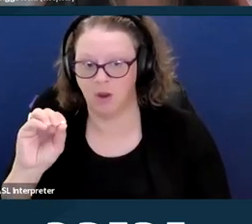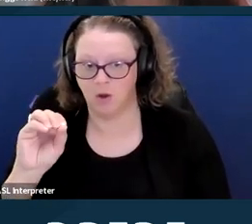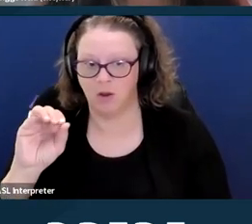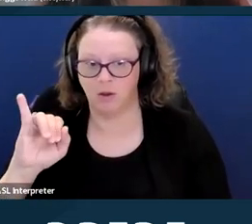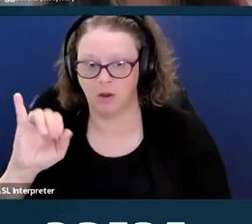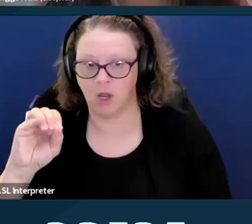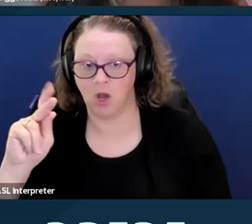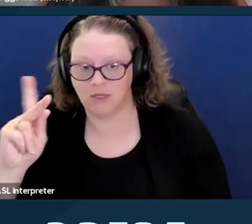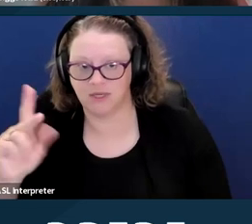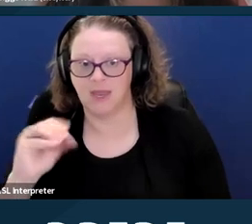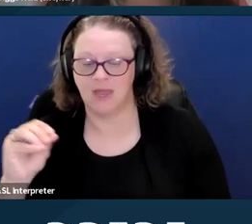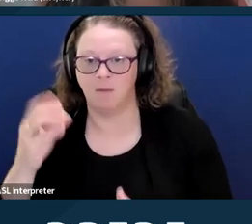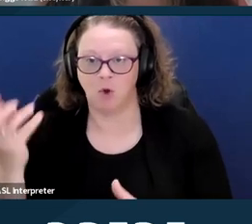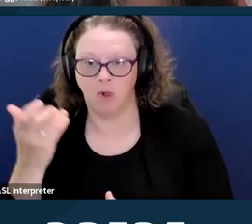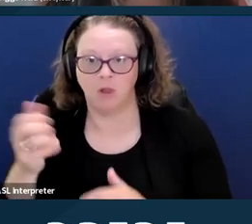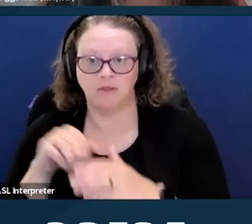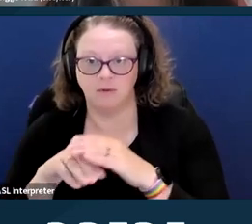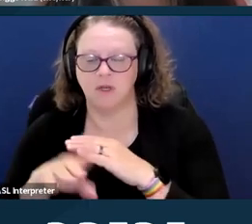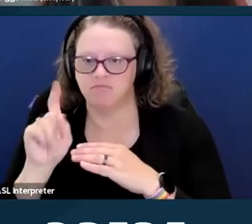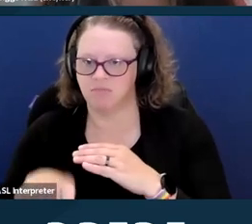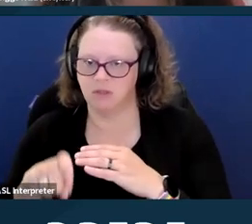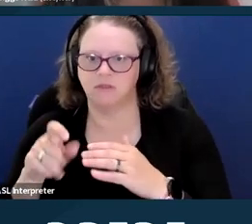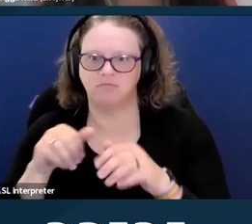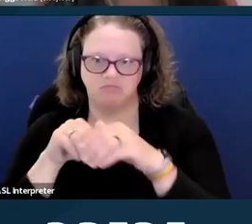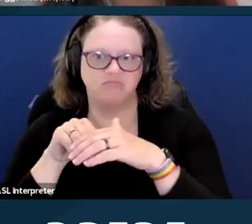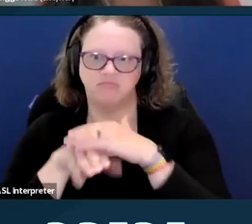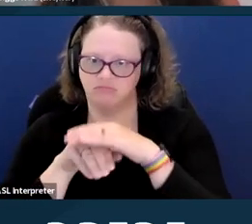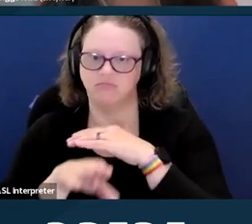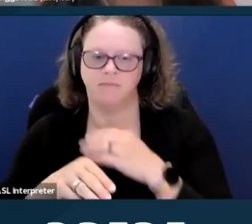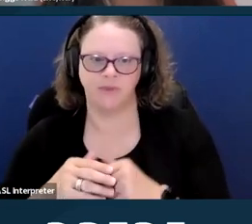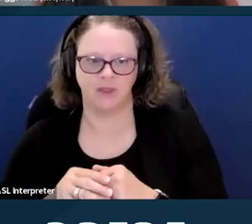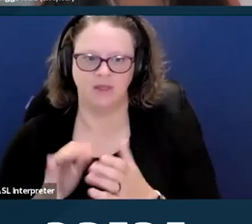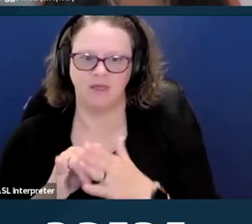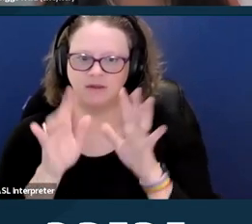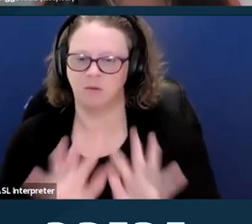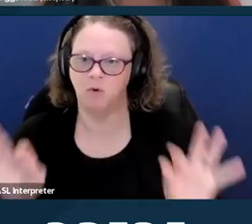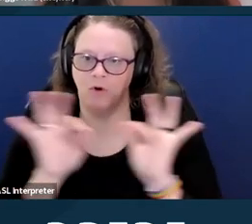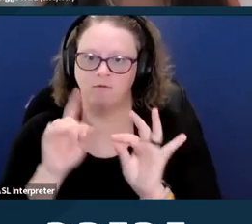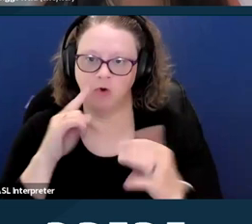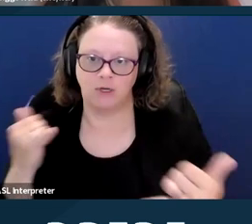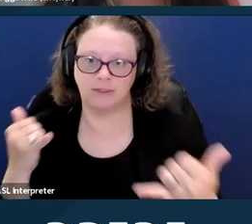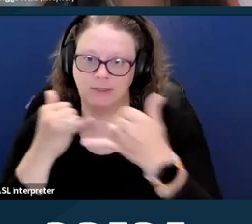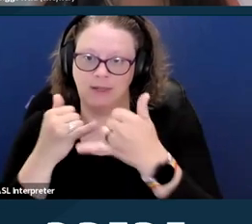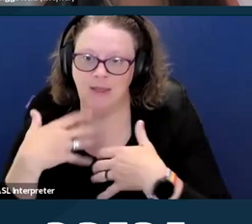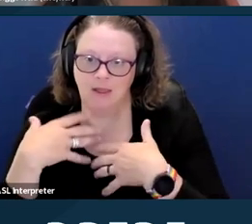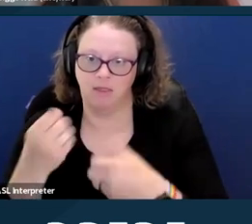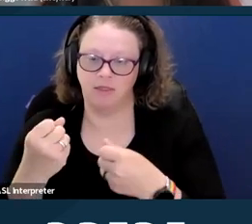This is especially important for telehealth provision of sexual and reproductive healthcare. Telehealth platforms need to be accessible.